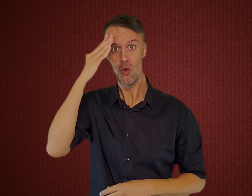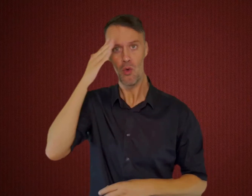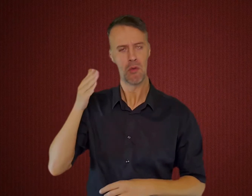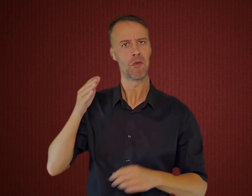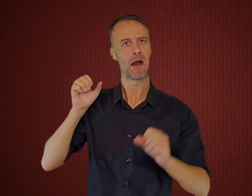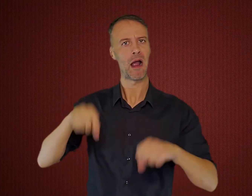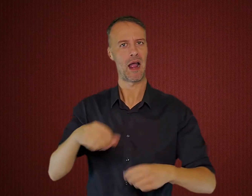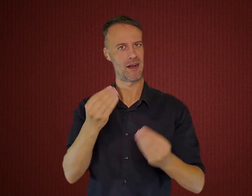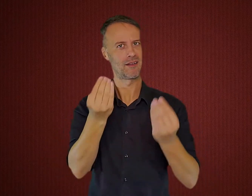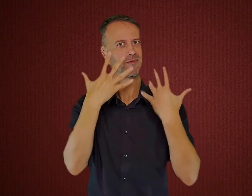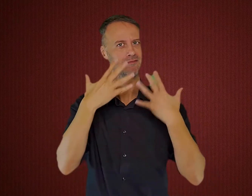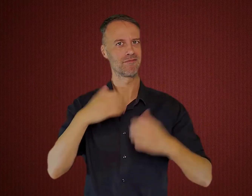you can inform us.